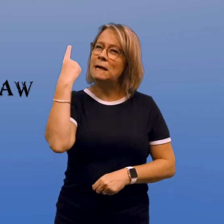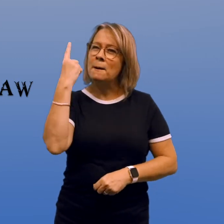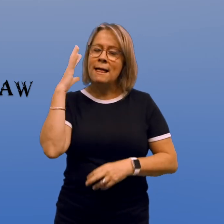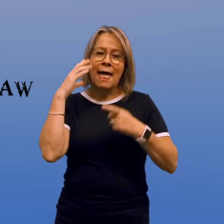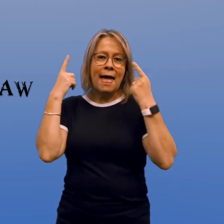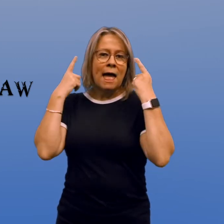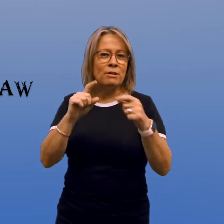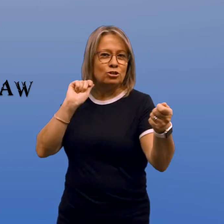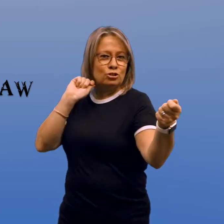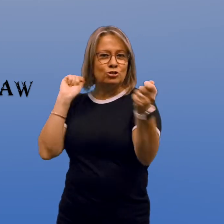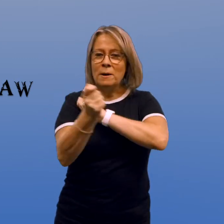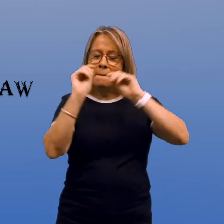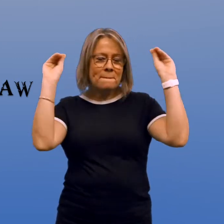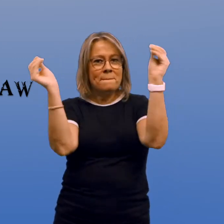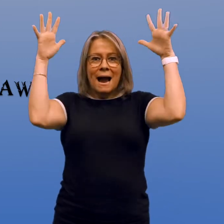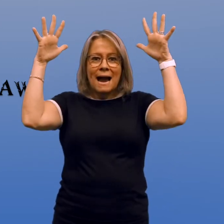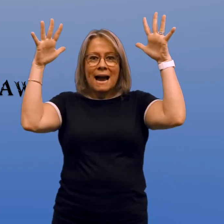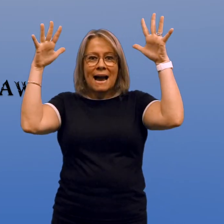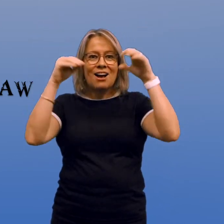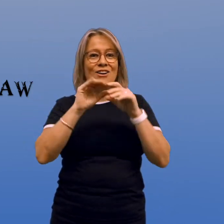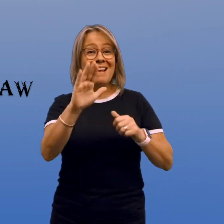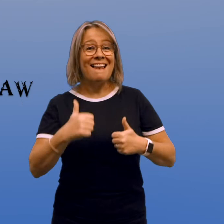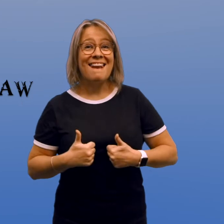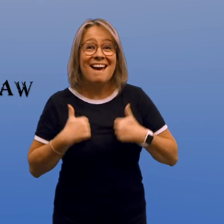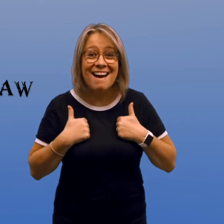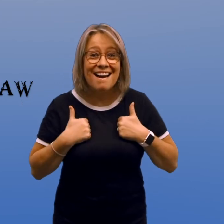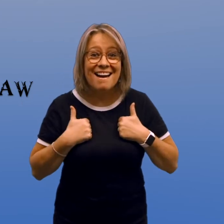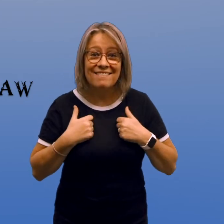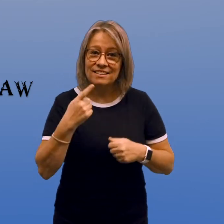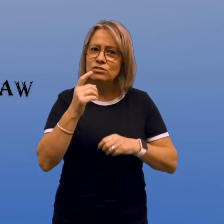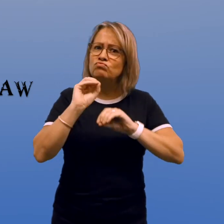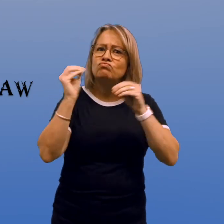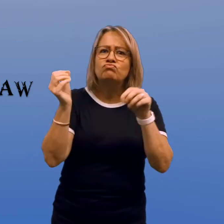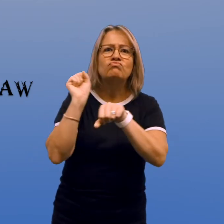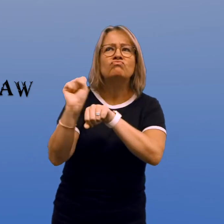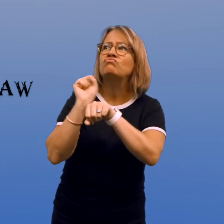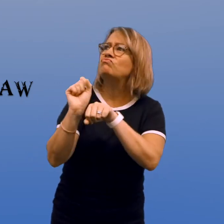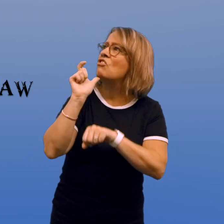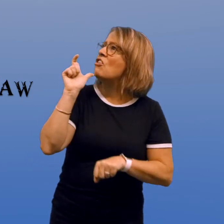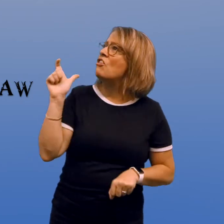that something in your life would magically change no hard work required?